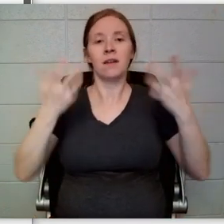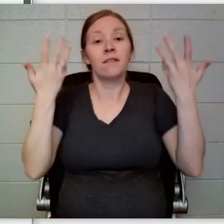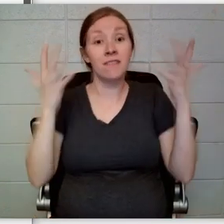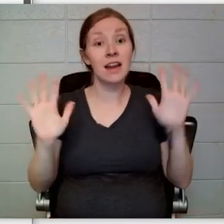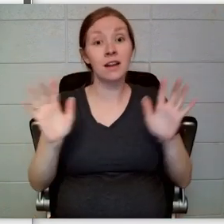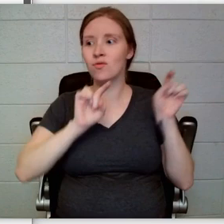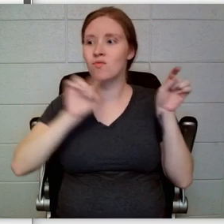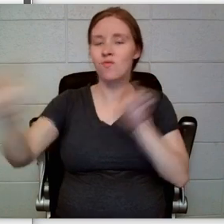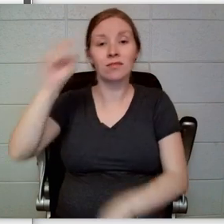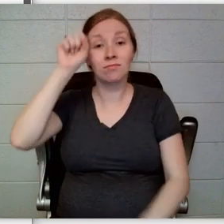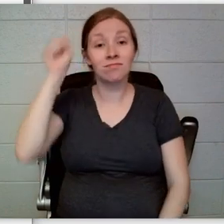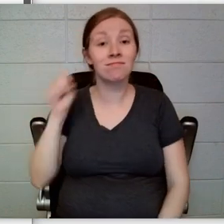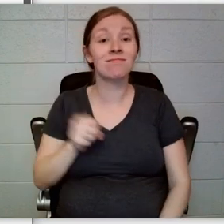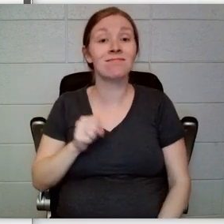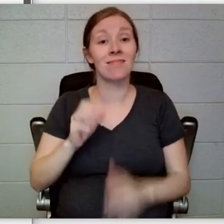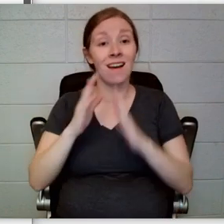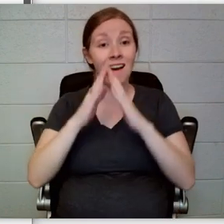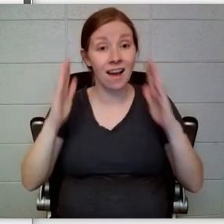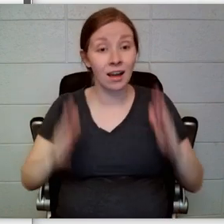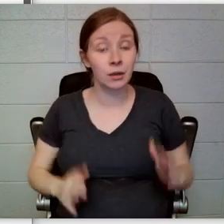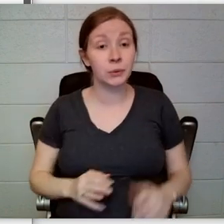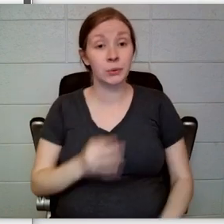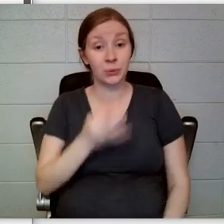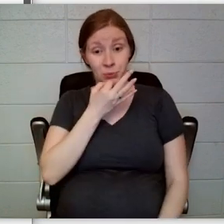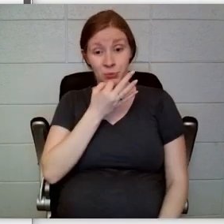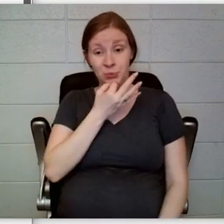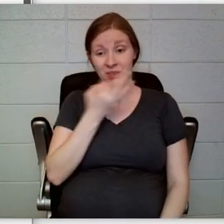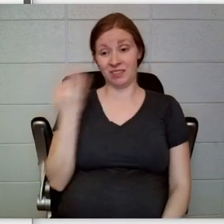the day of the performance, was only a few days off, and the children